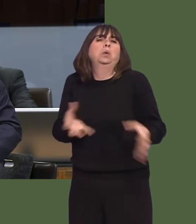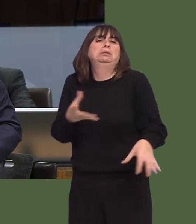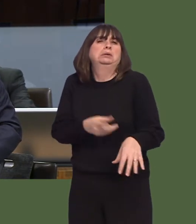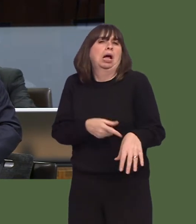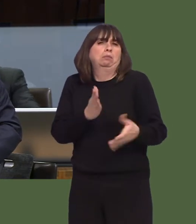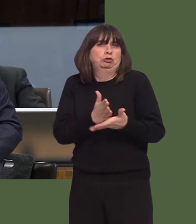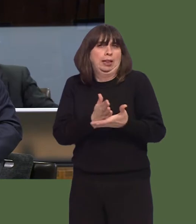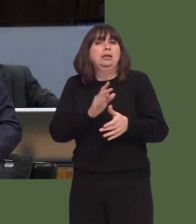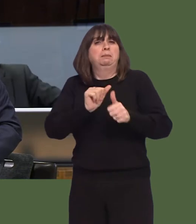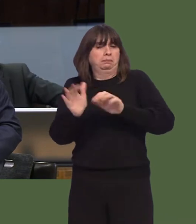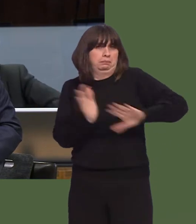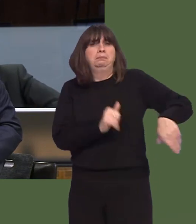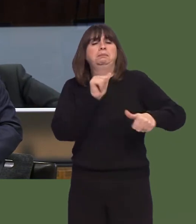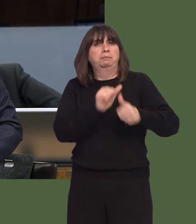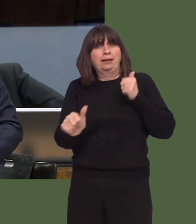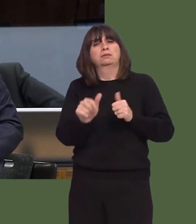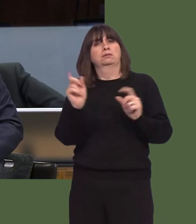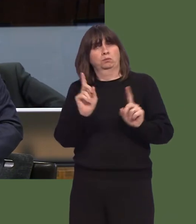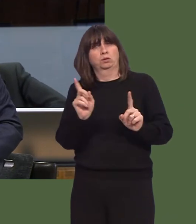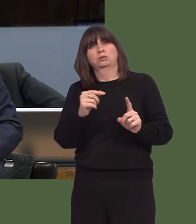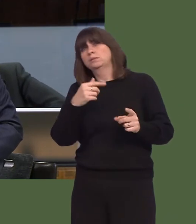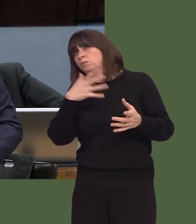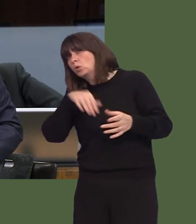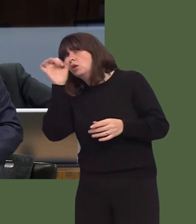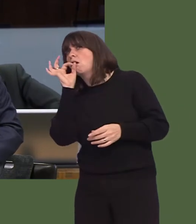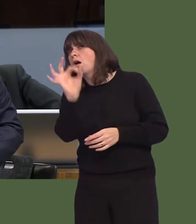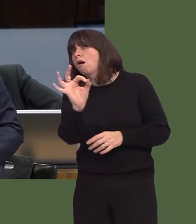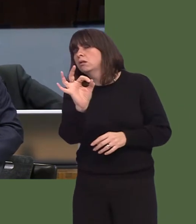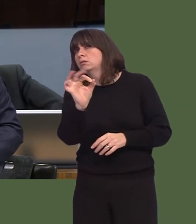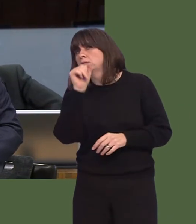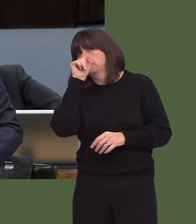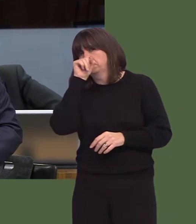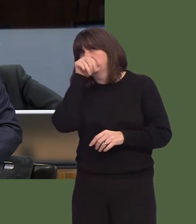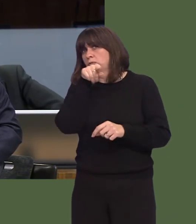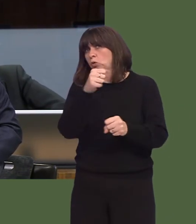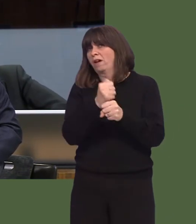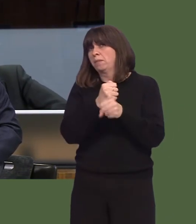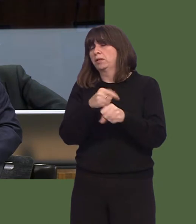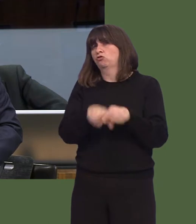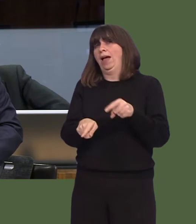that much further. What people want to hear is what solutions the Government will be putting into place